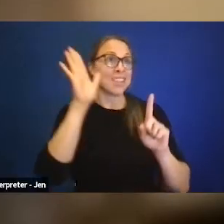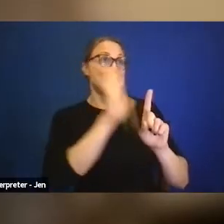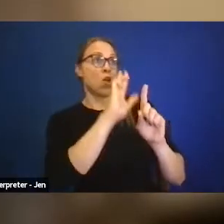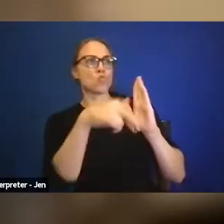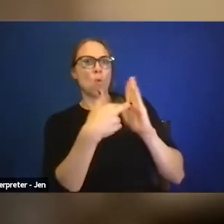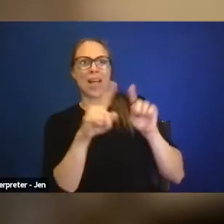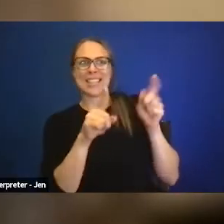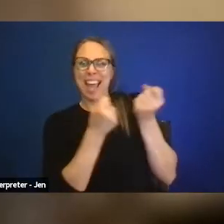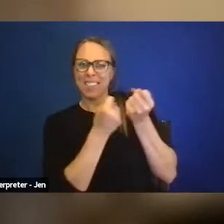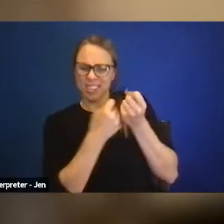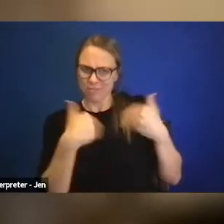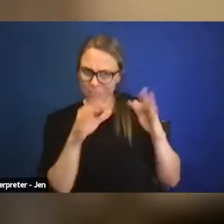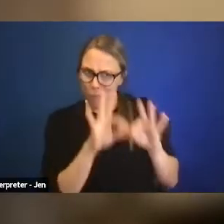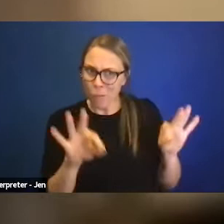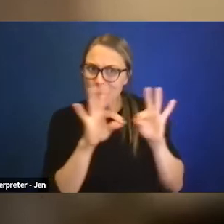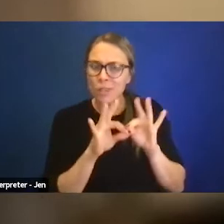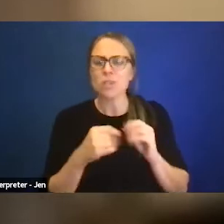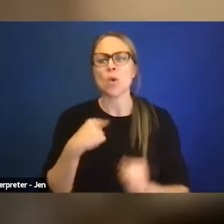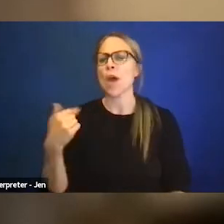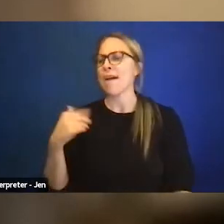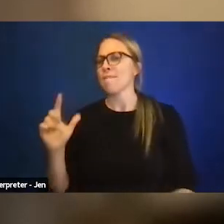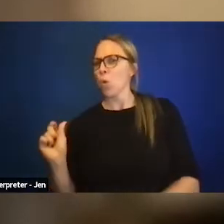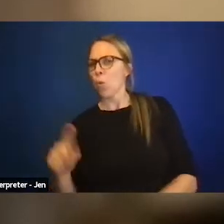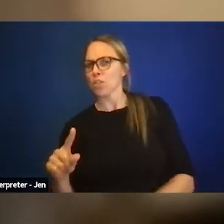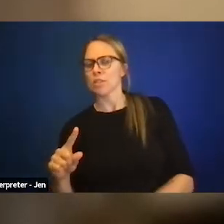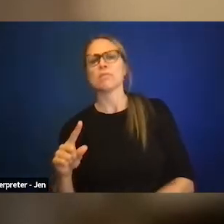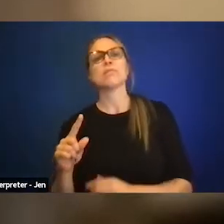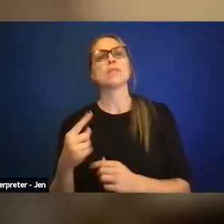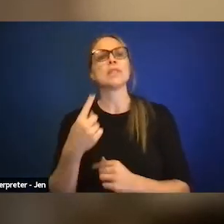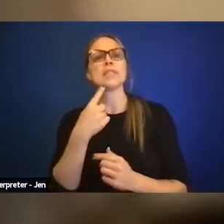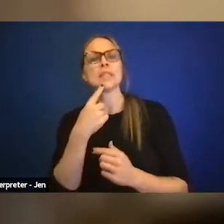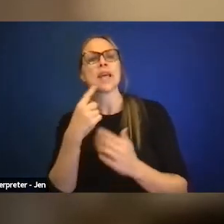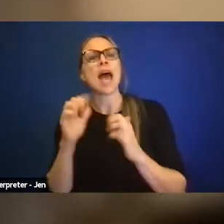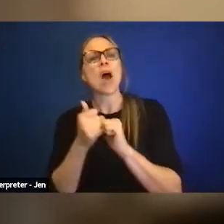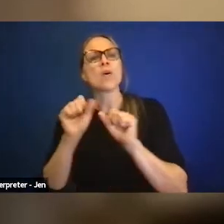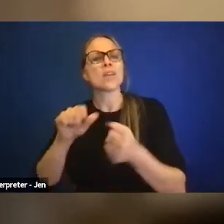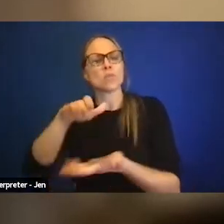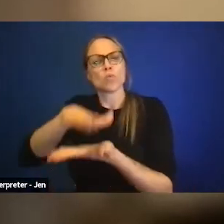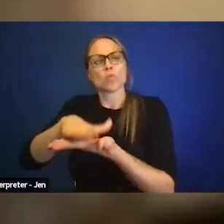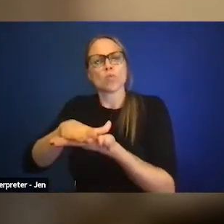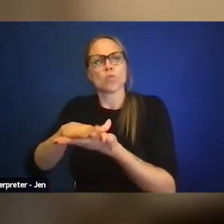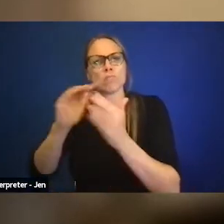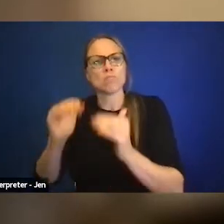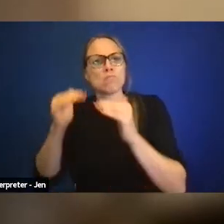about how schools can increase opportunities for individuals with disabilities